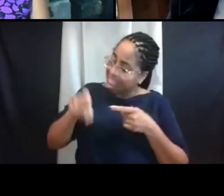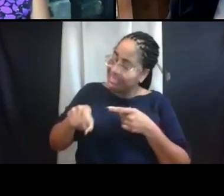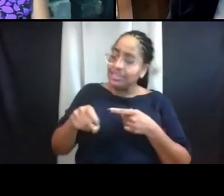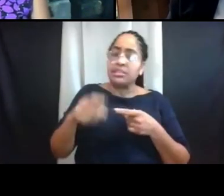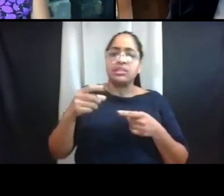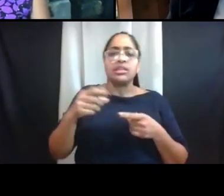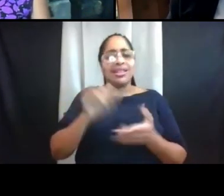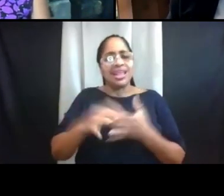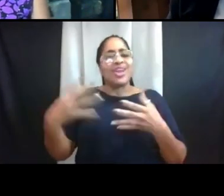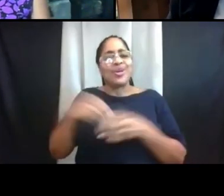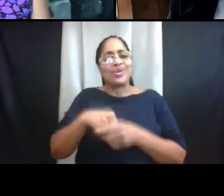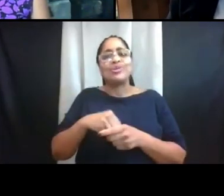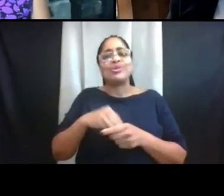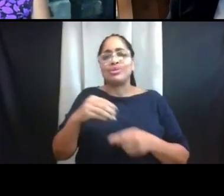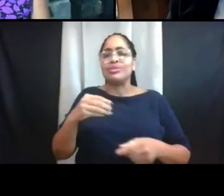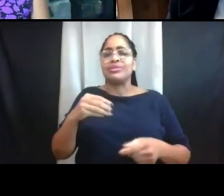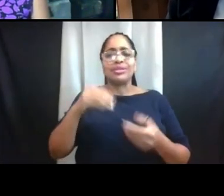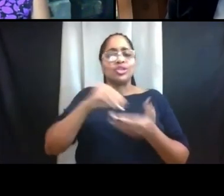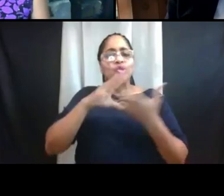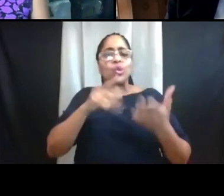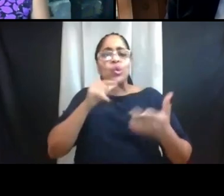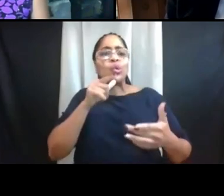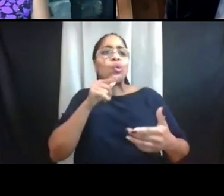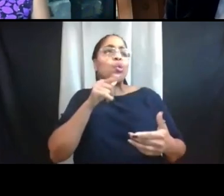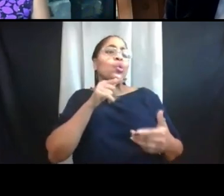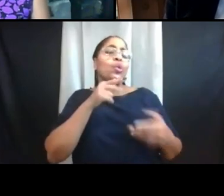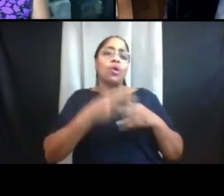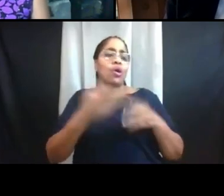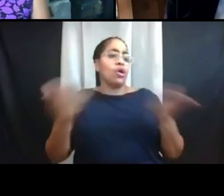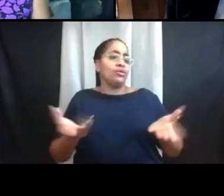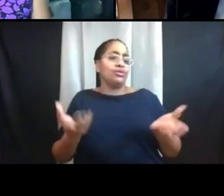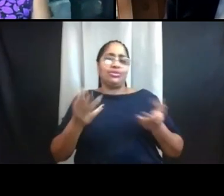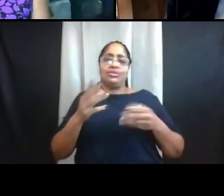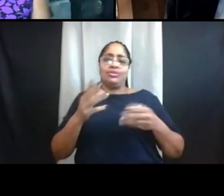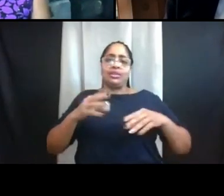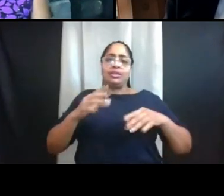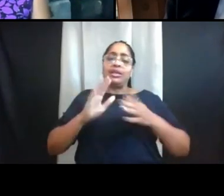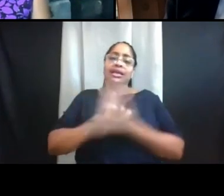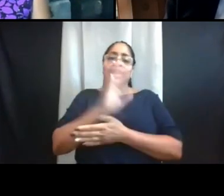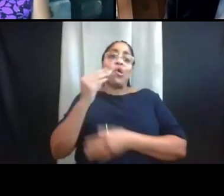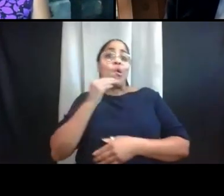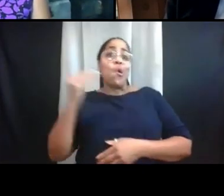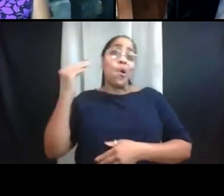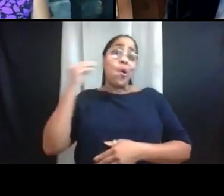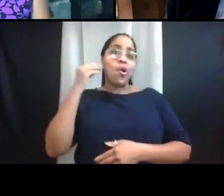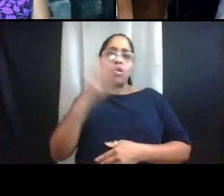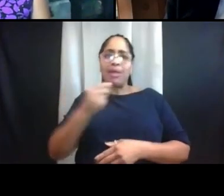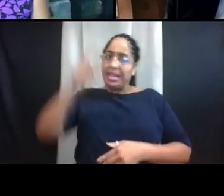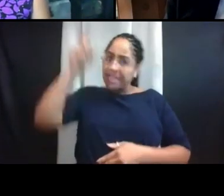and must remain on campus for personal well-being, health and safety, and other reasons